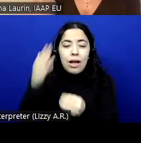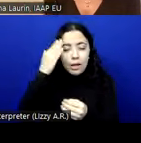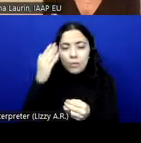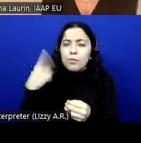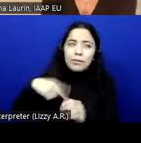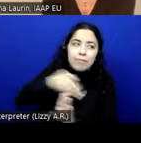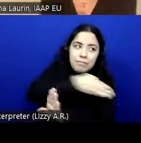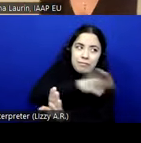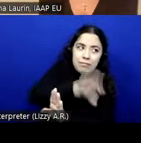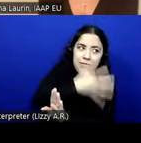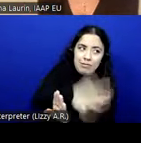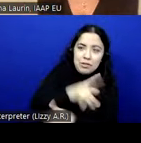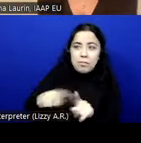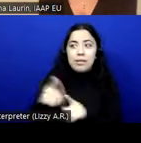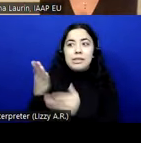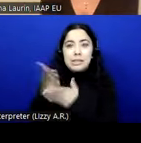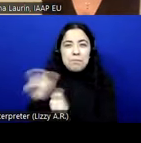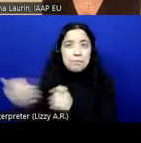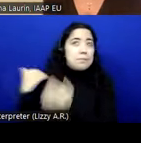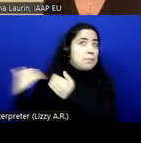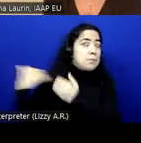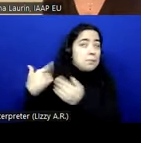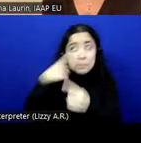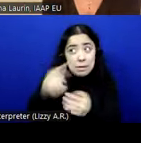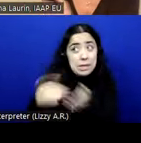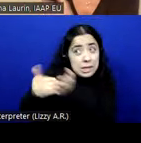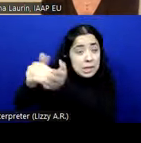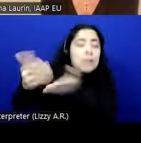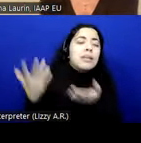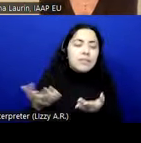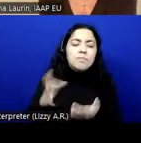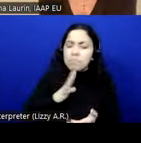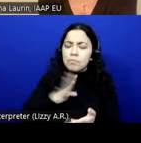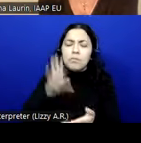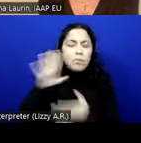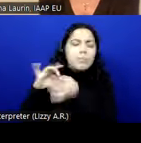coming back. Don't worry we will come back to the European Accessibility Act because that requires